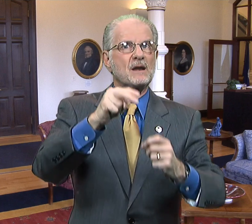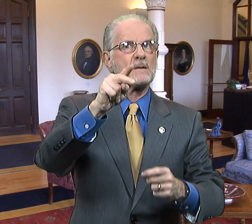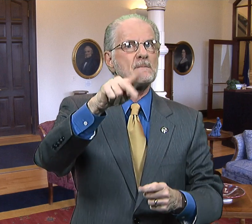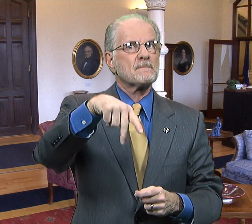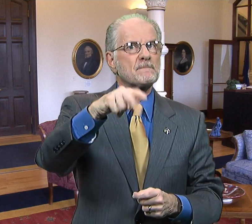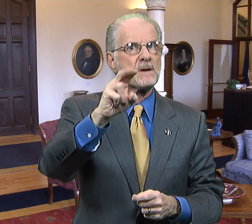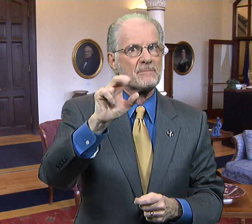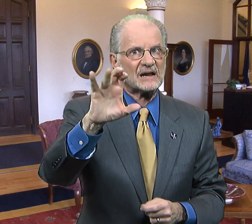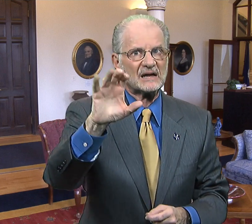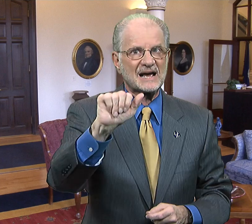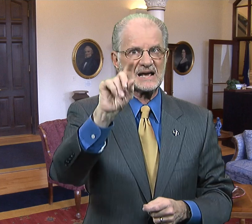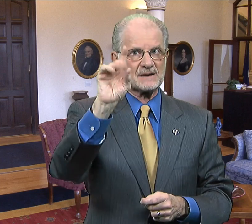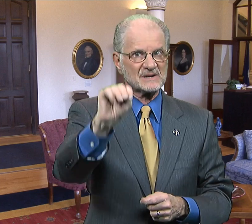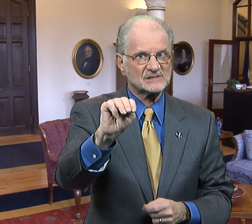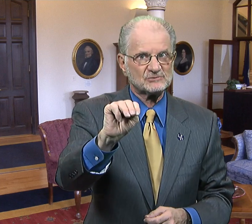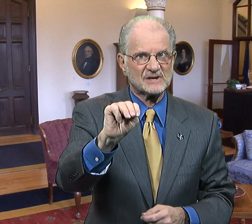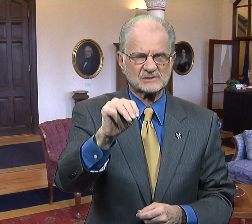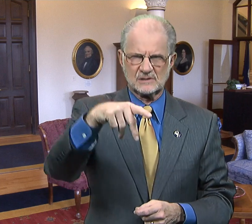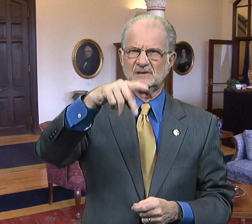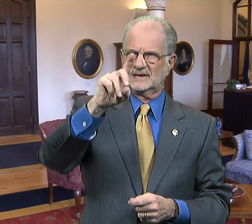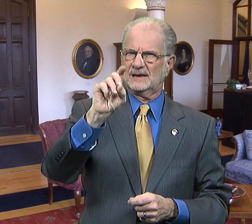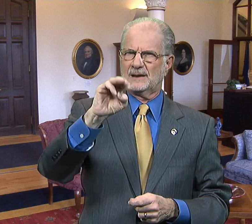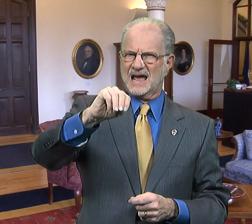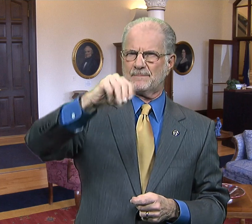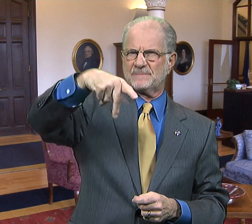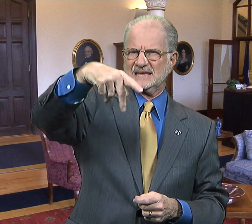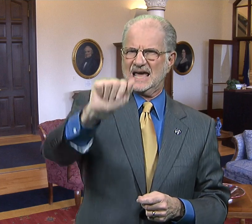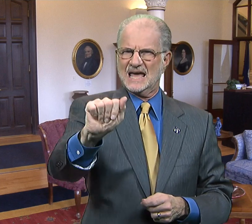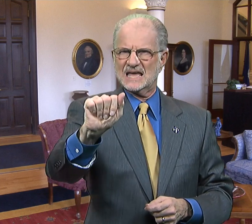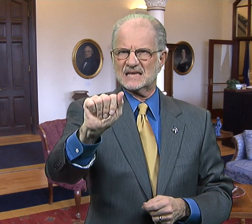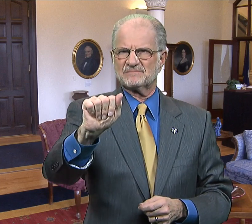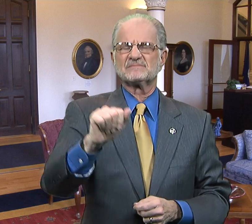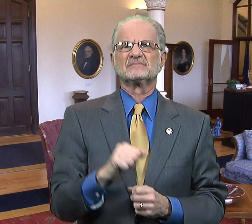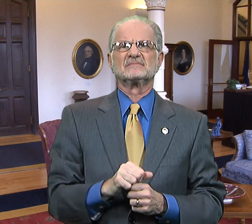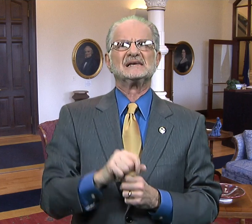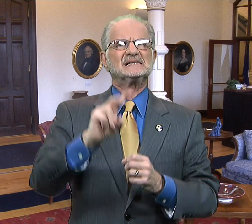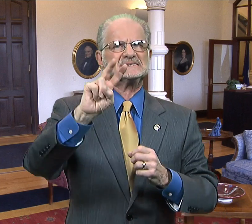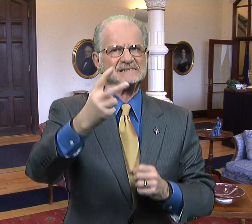in public administration.